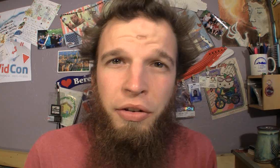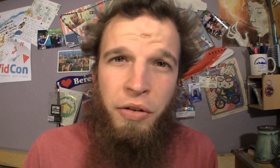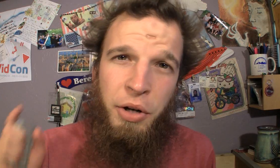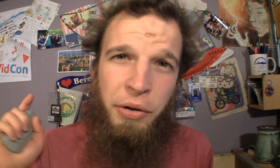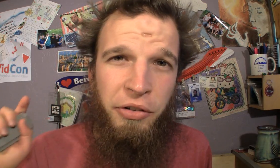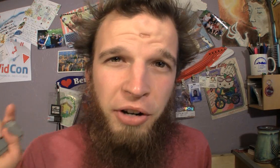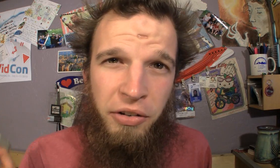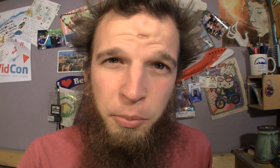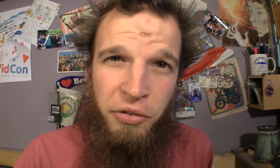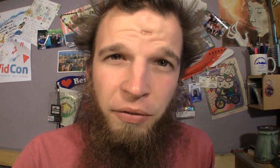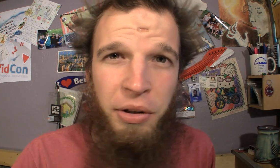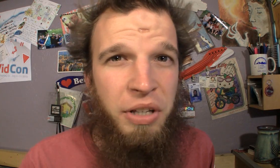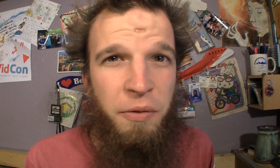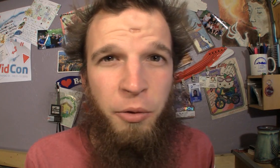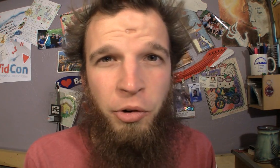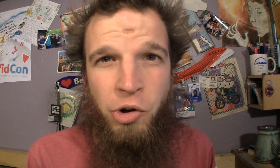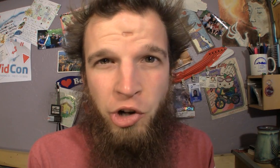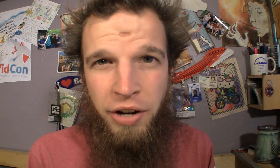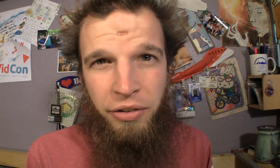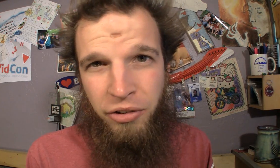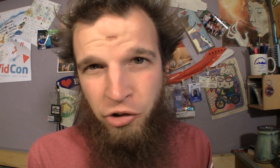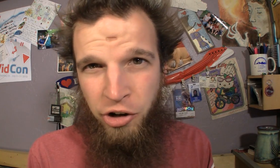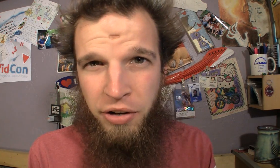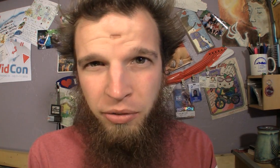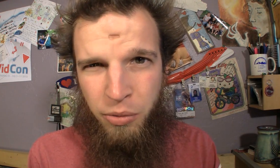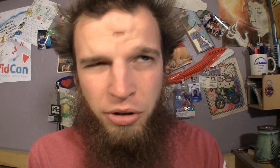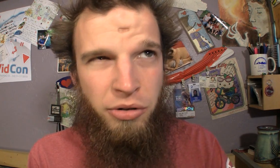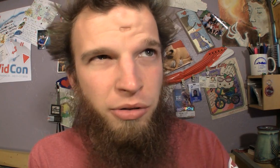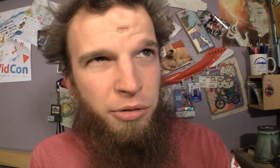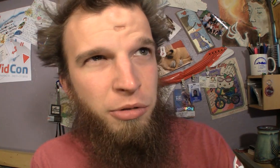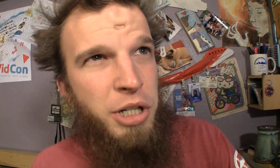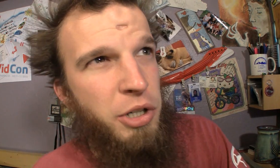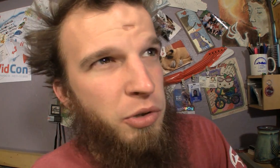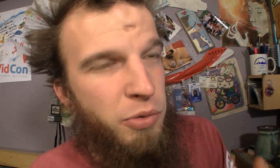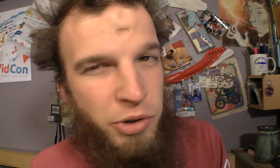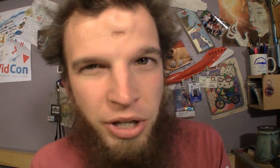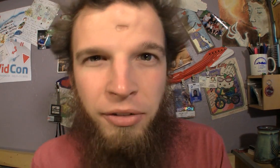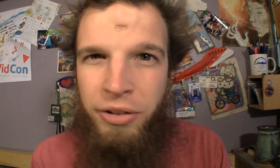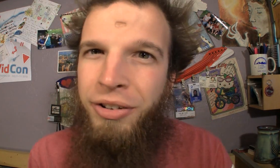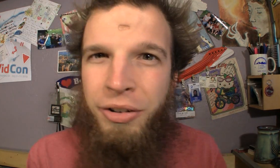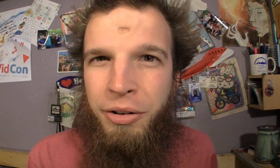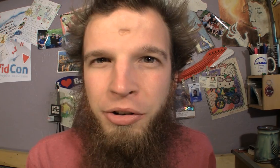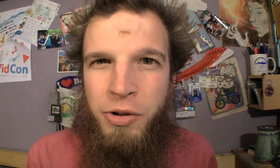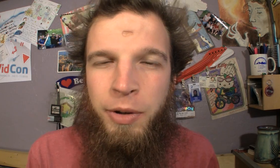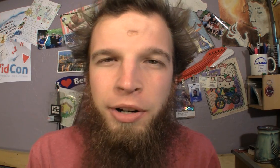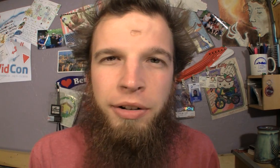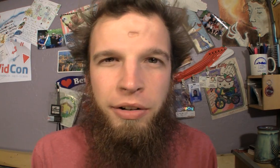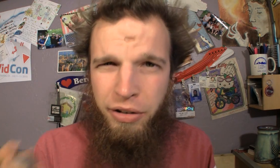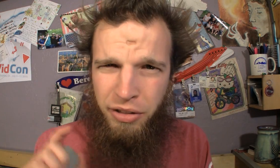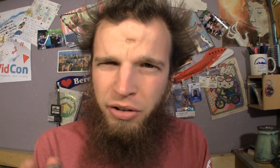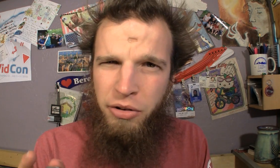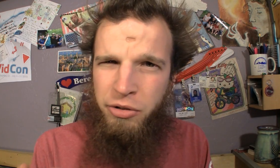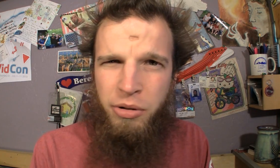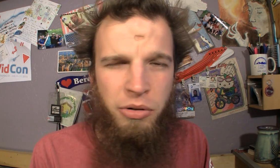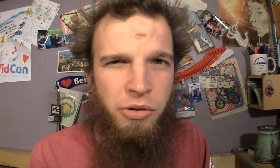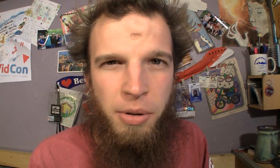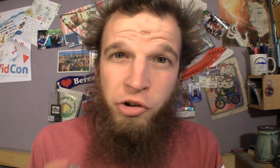This is a video designed specifically for Jess: shakes1327 on Twitter and Youtube